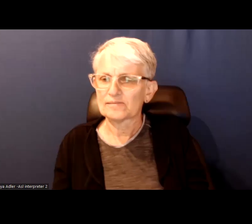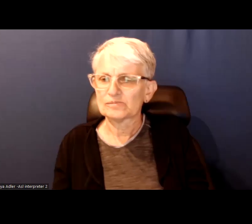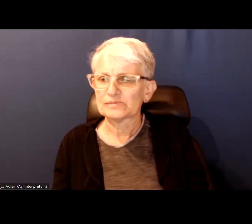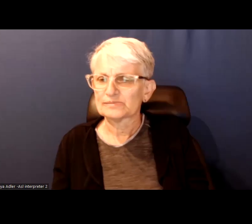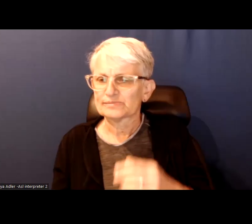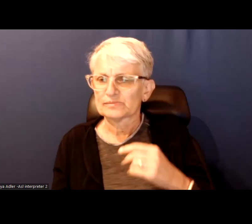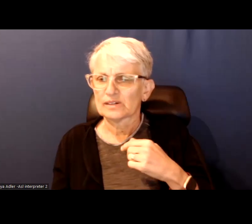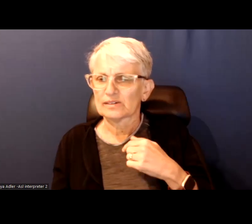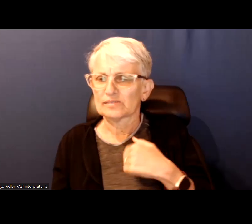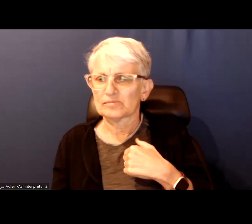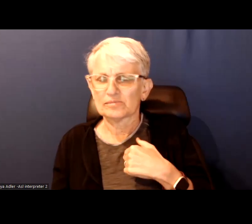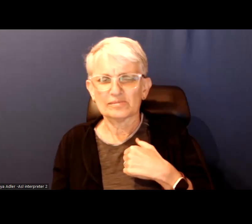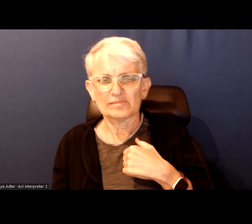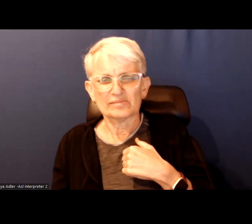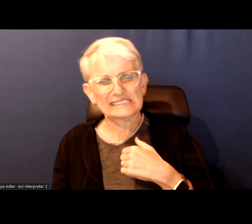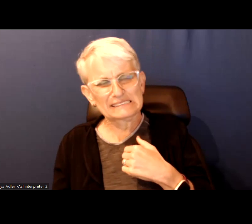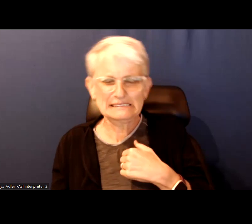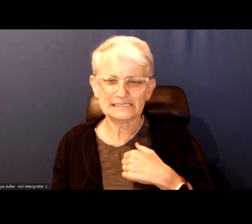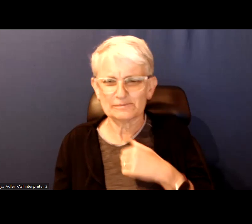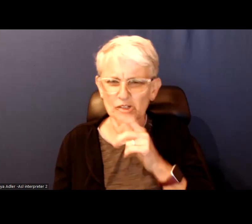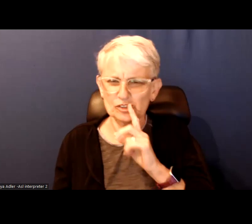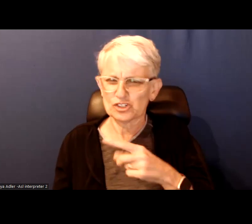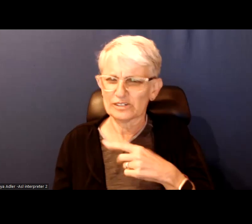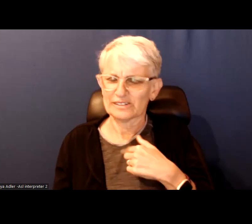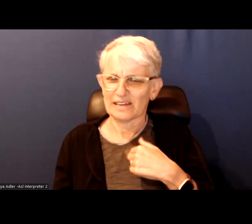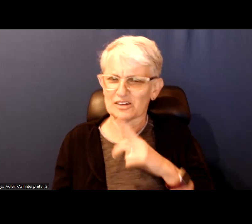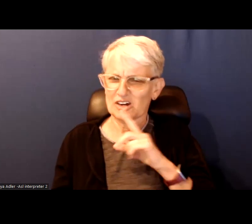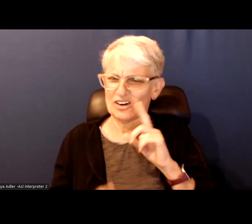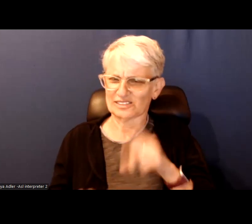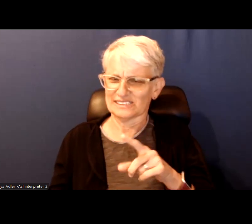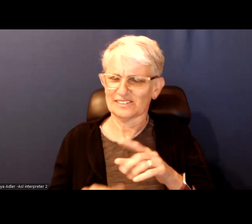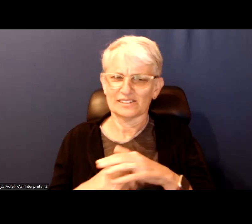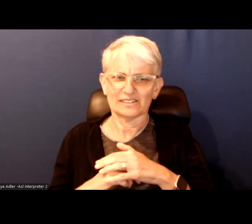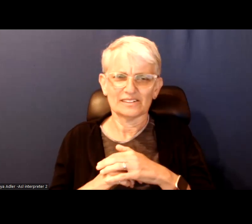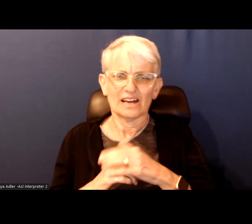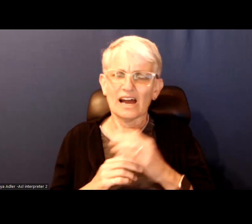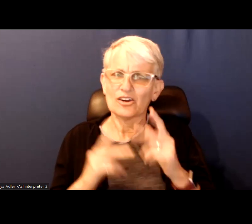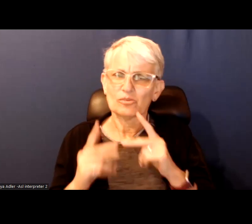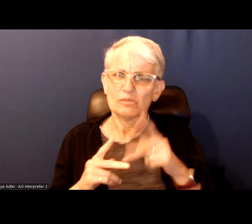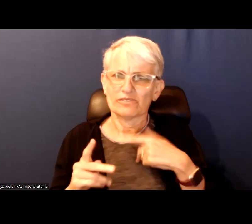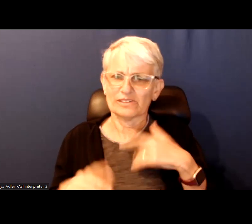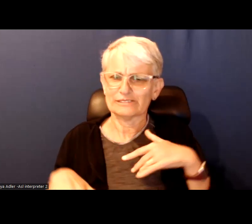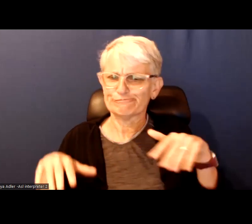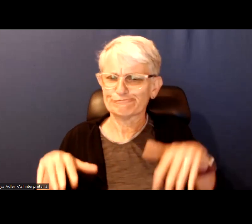I think it is so understandable for people to feel helpless because I think that most